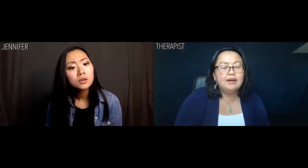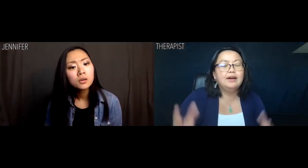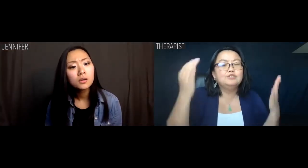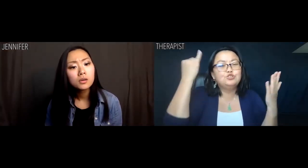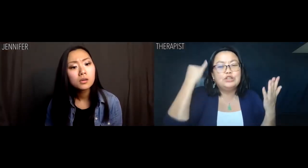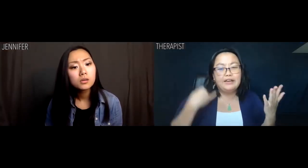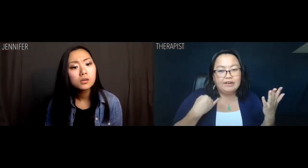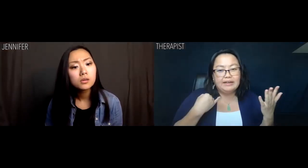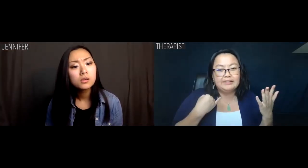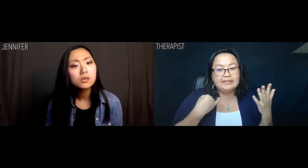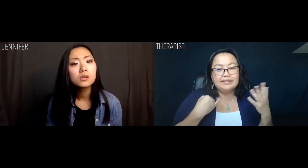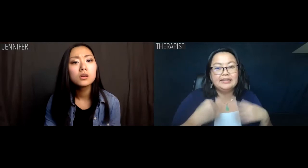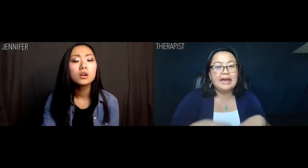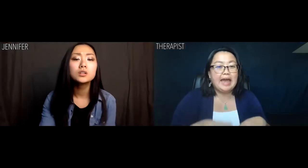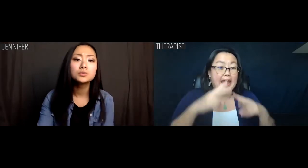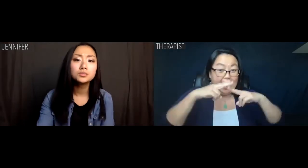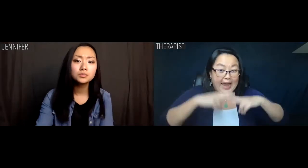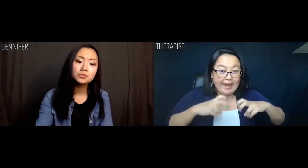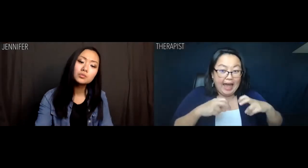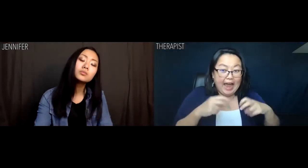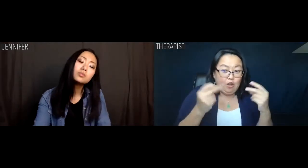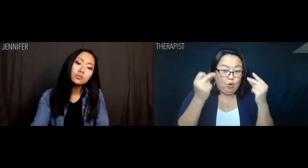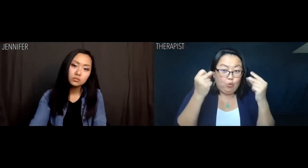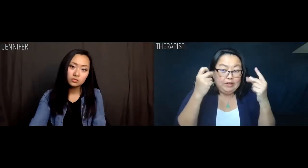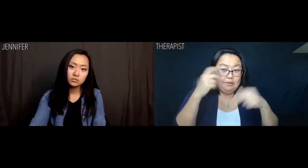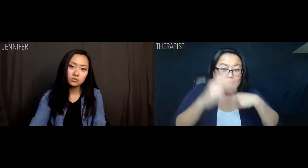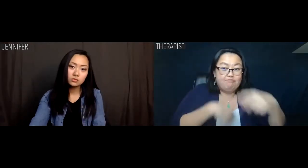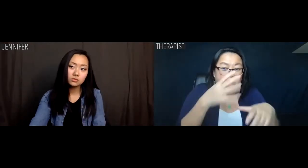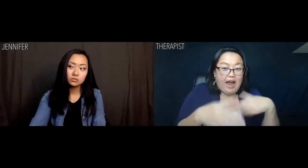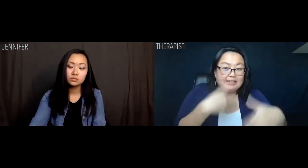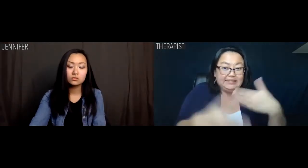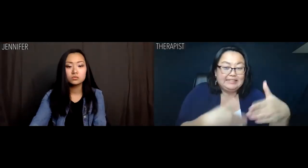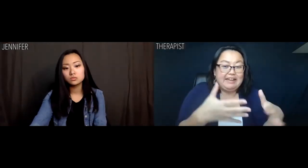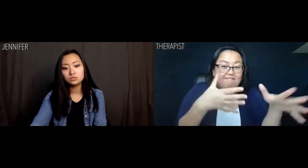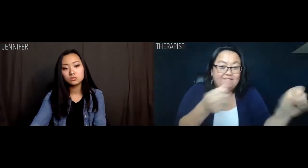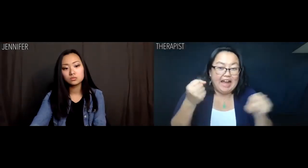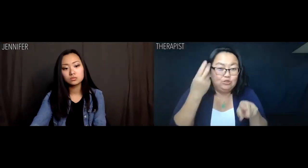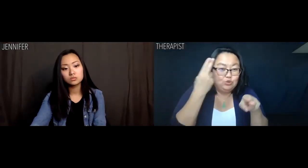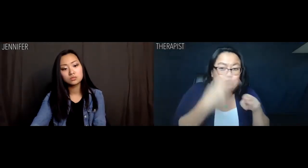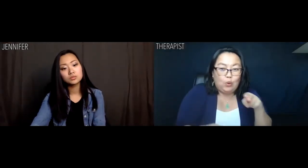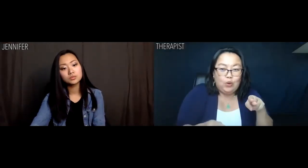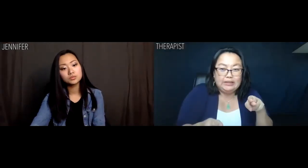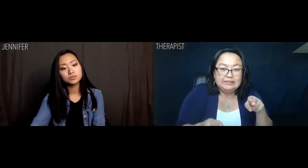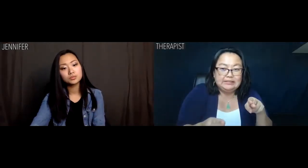Therapist: Jennifer. Being analyzed is not a quick process.